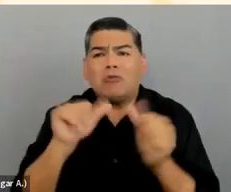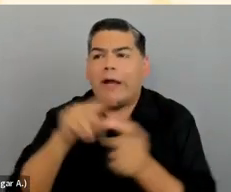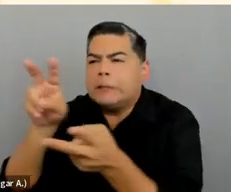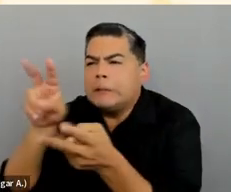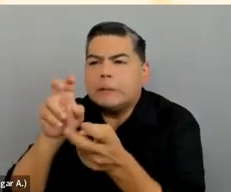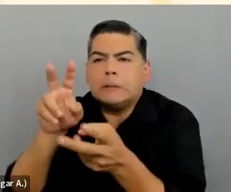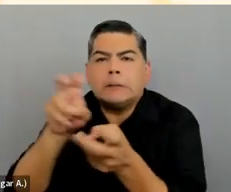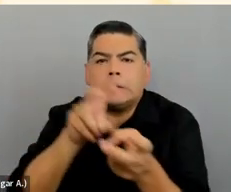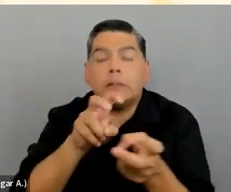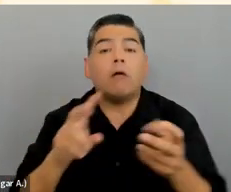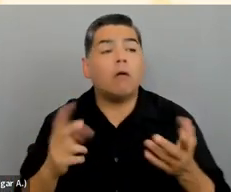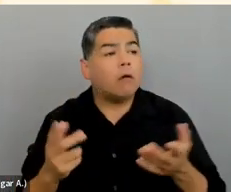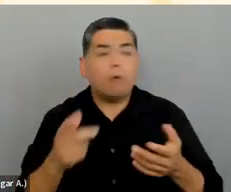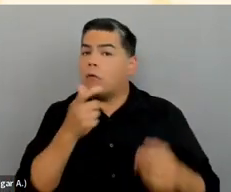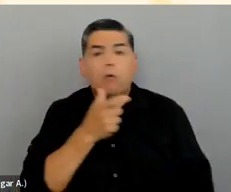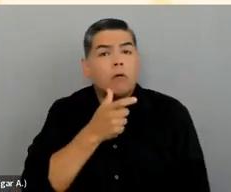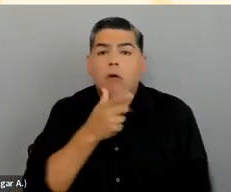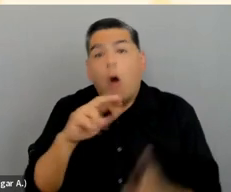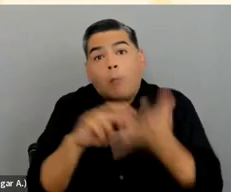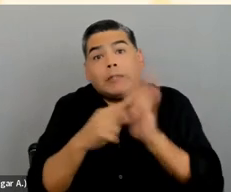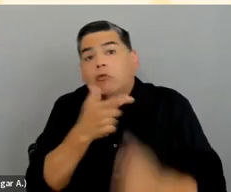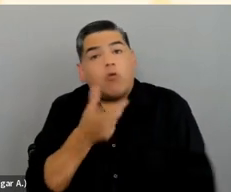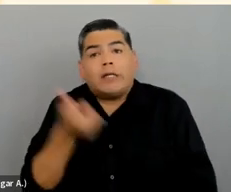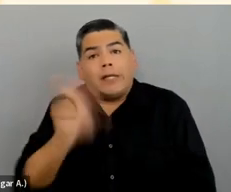It doesn't need to be in an inspiration form.